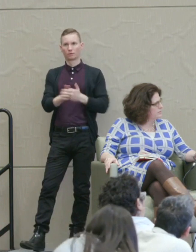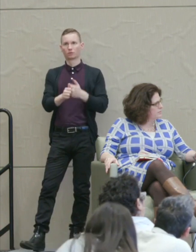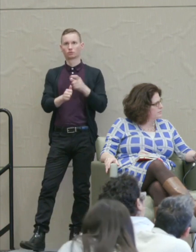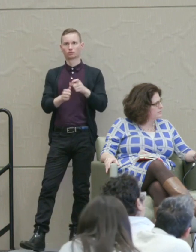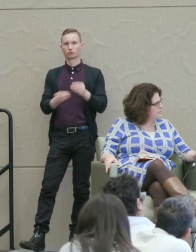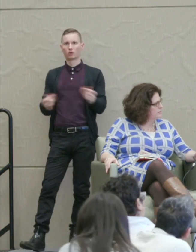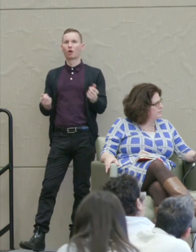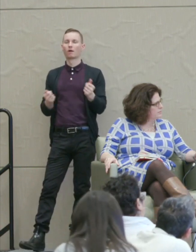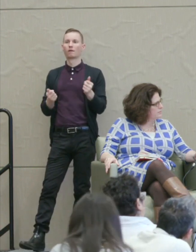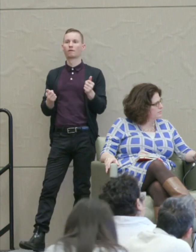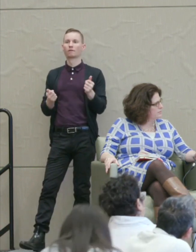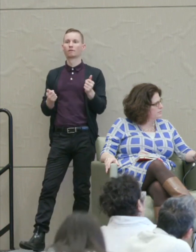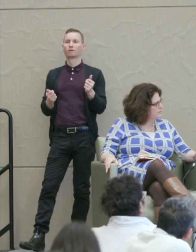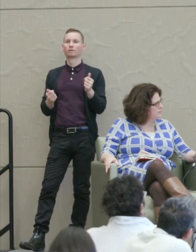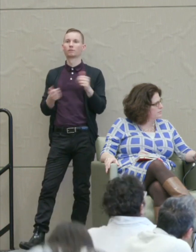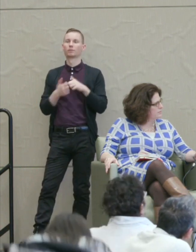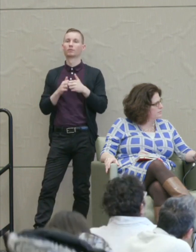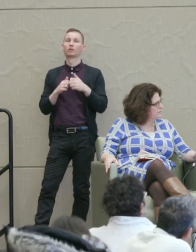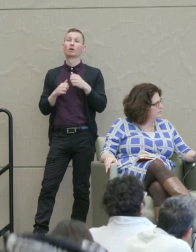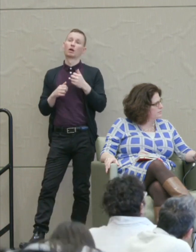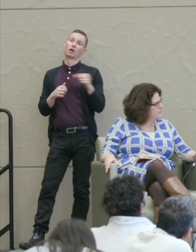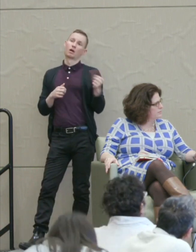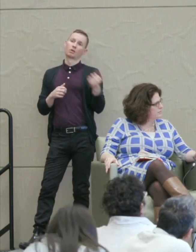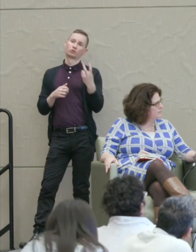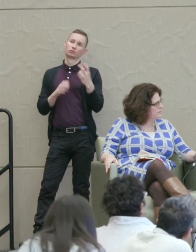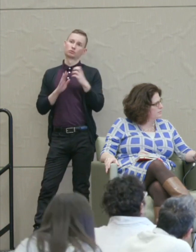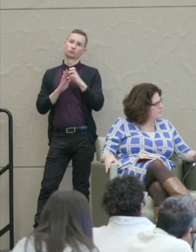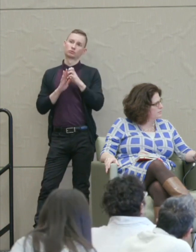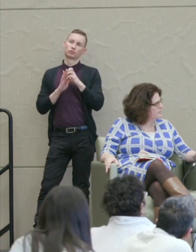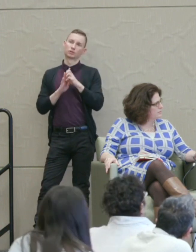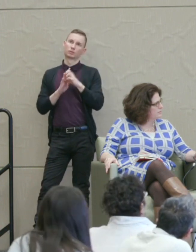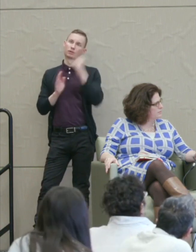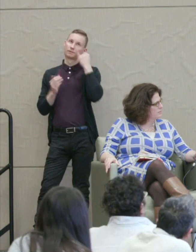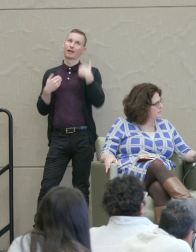Martha Nussbaum: Now my other two examples if we had more time to talk about them.